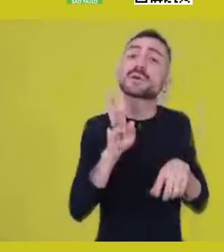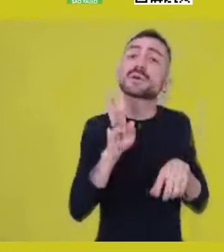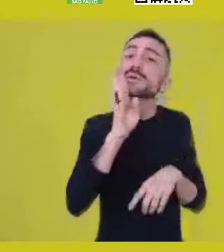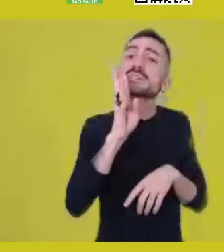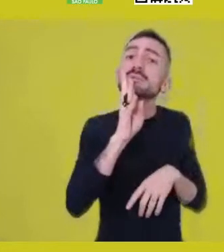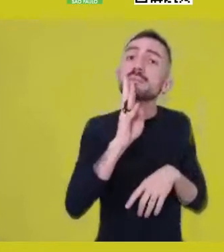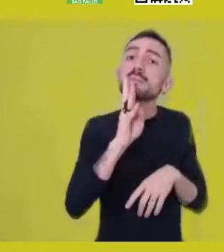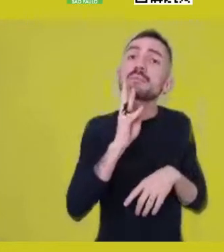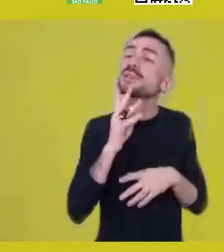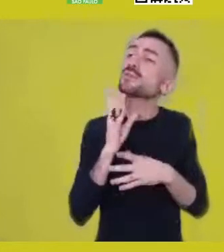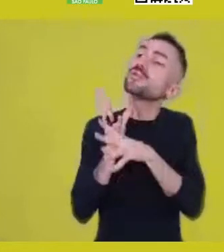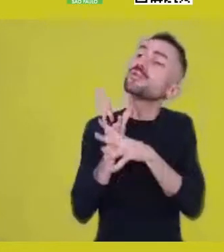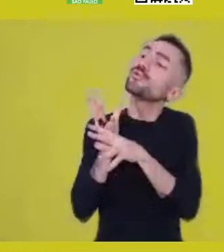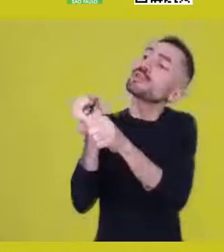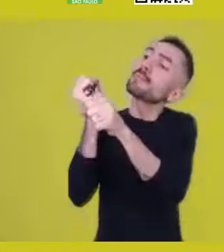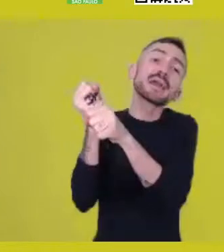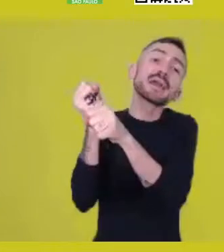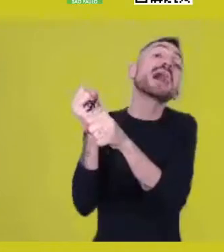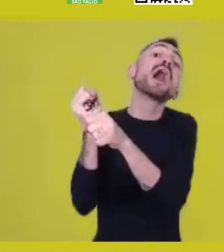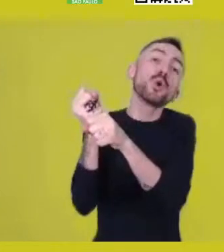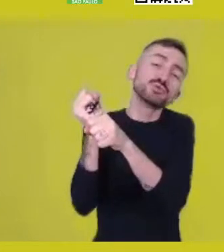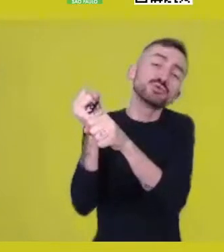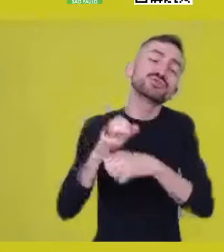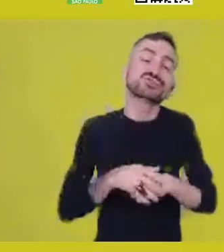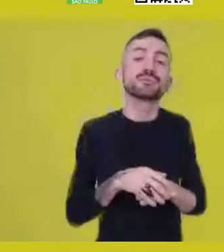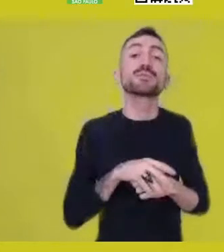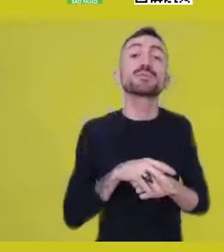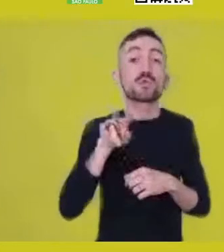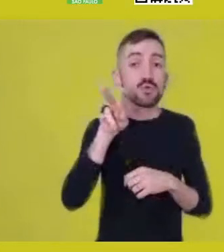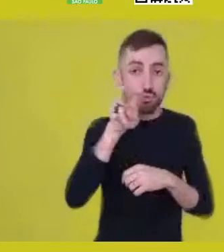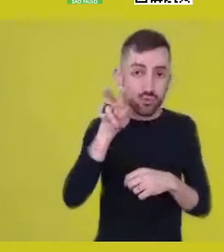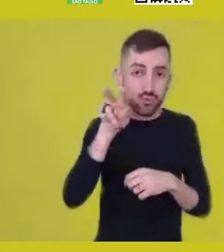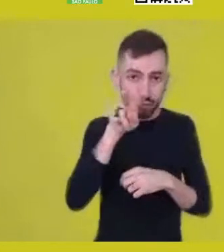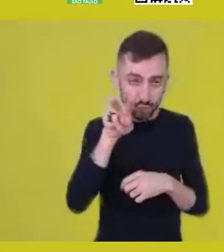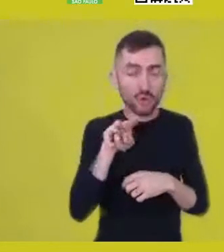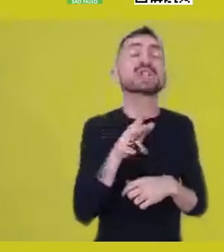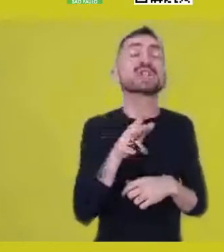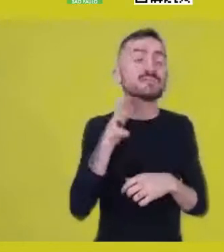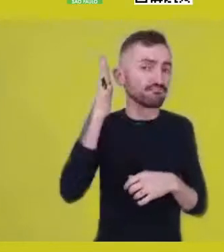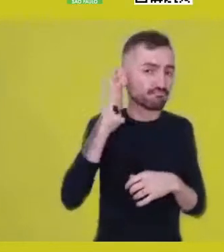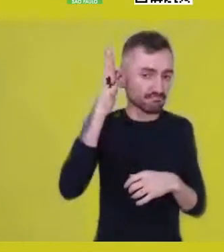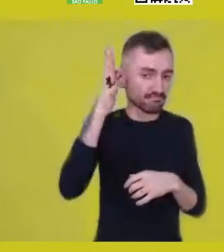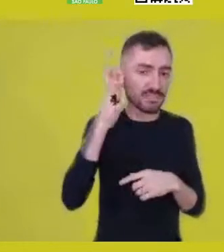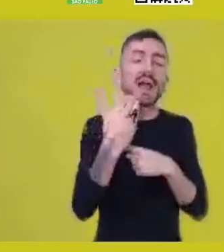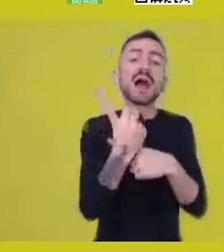Katiúscia and Tiganá have now brought a word that, to me,